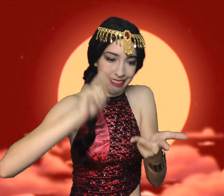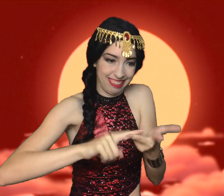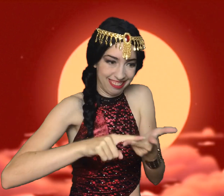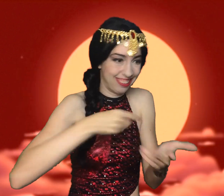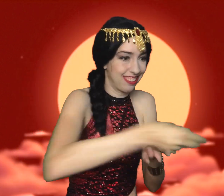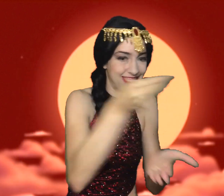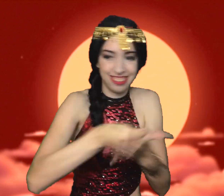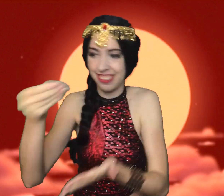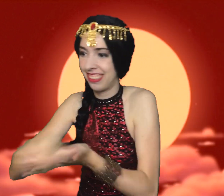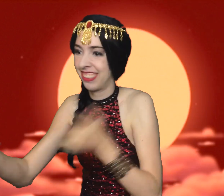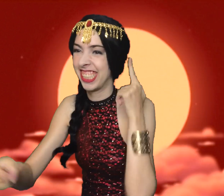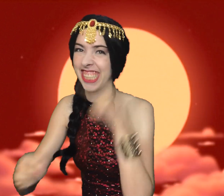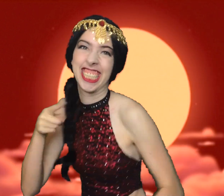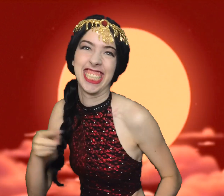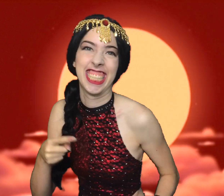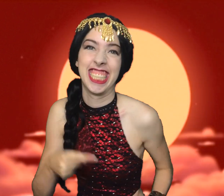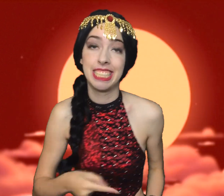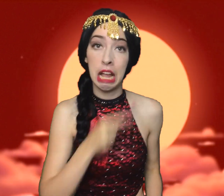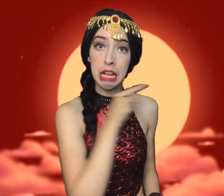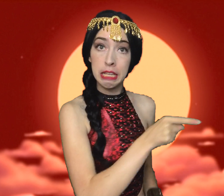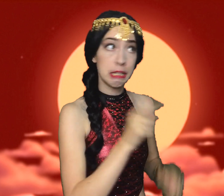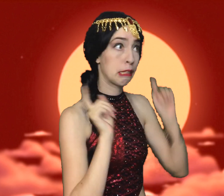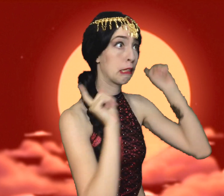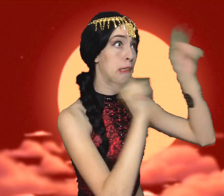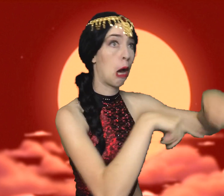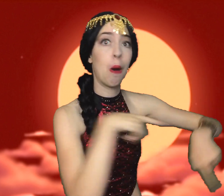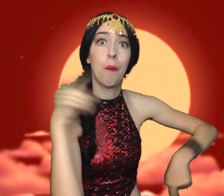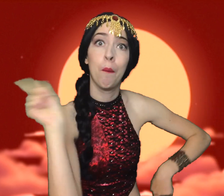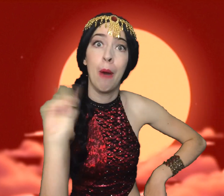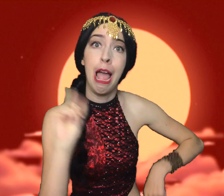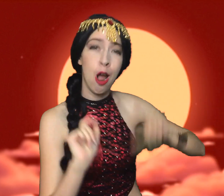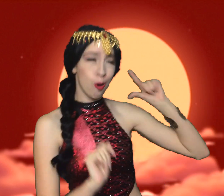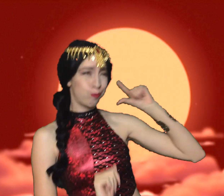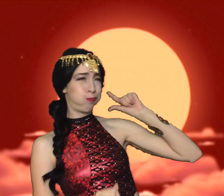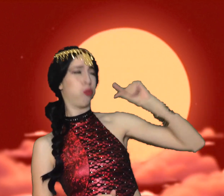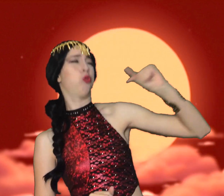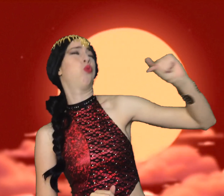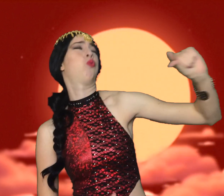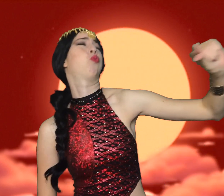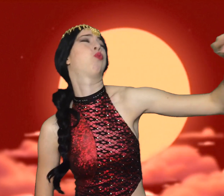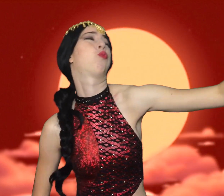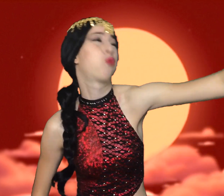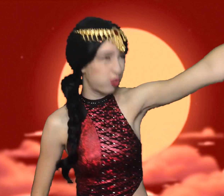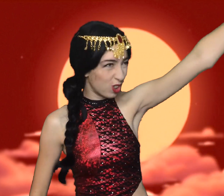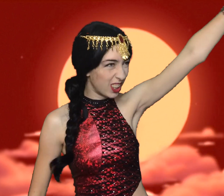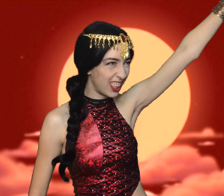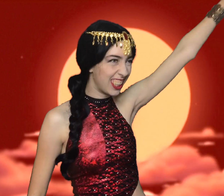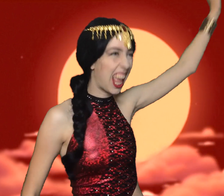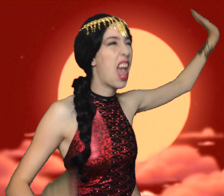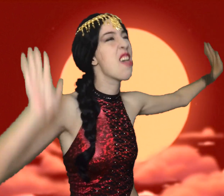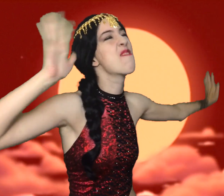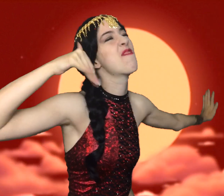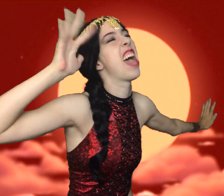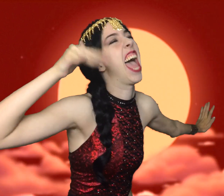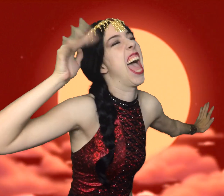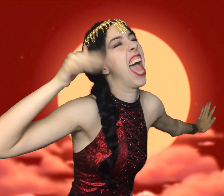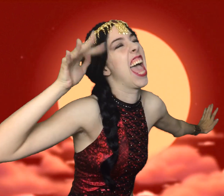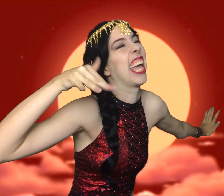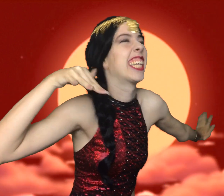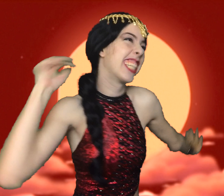his assets frozen the venue chosen is the ends of the earth WEEEEEEEE So long!